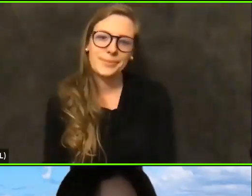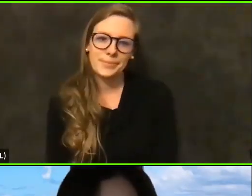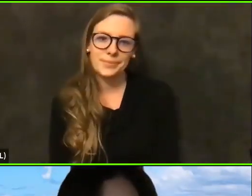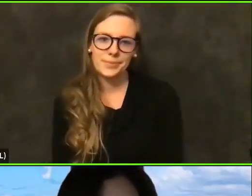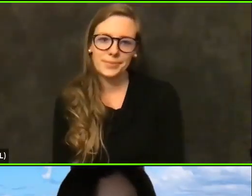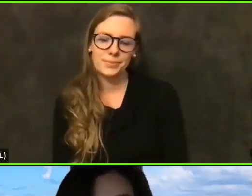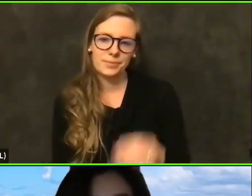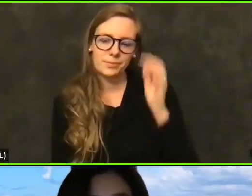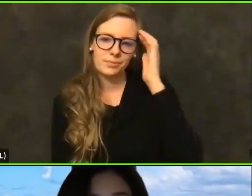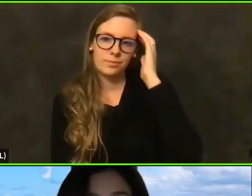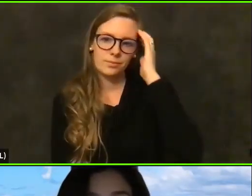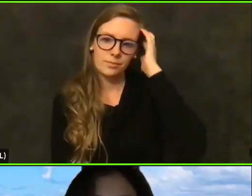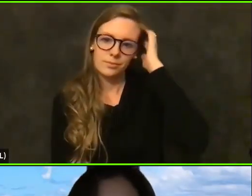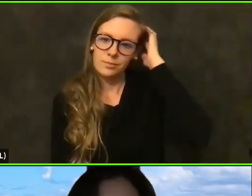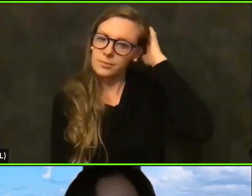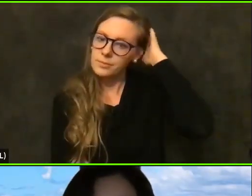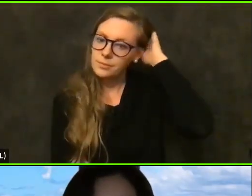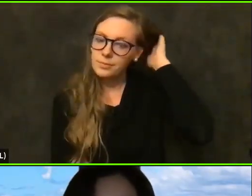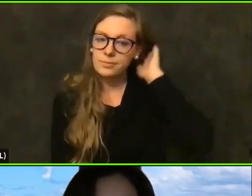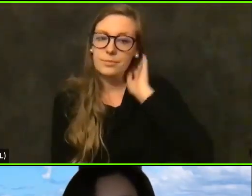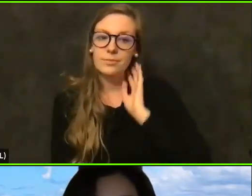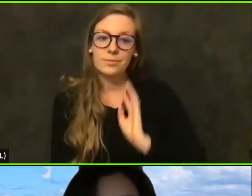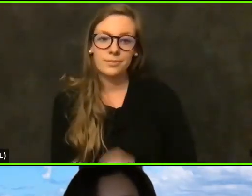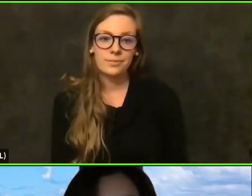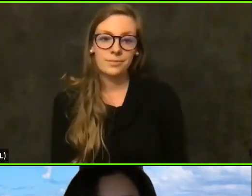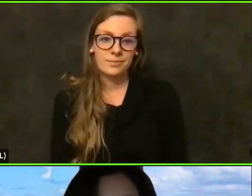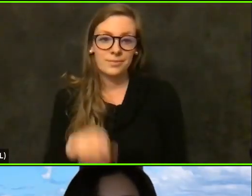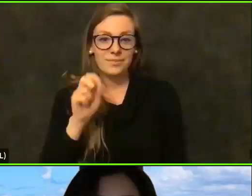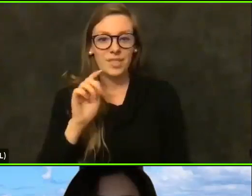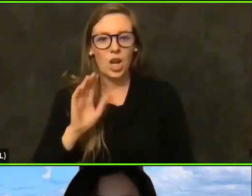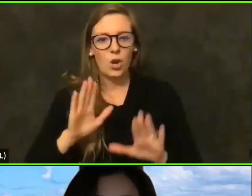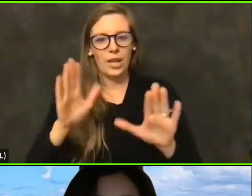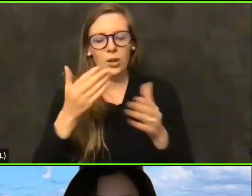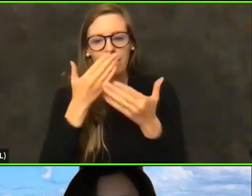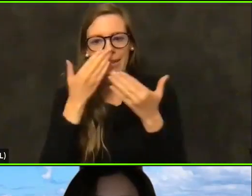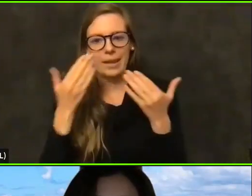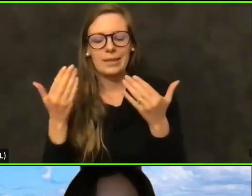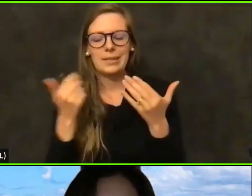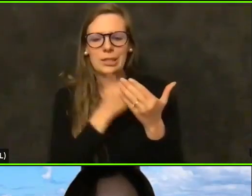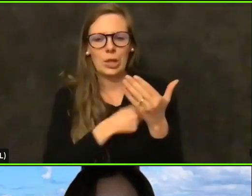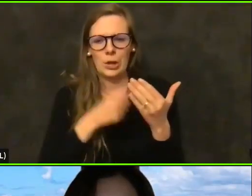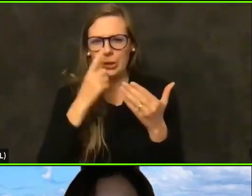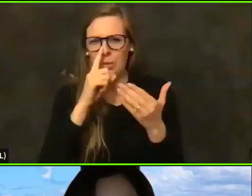OK, great, and I'm sorry to be a hog, but if I could ask doctora Mase